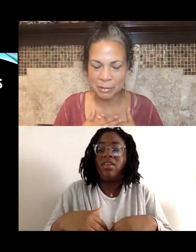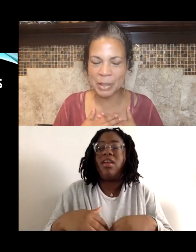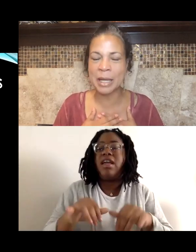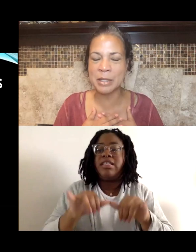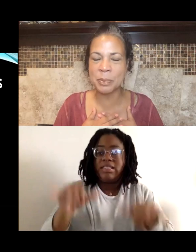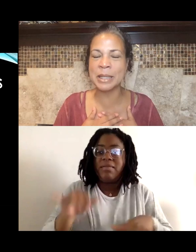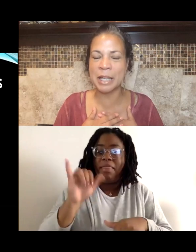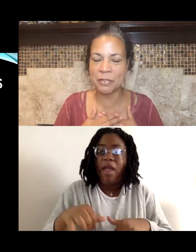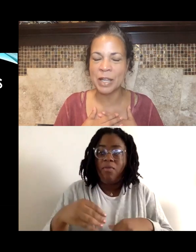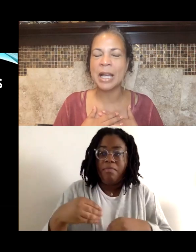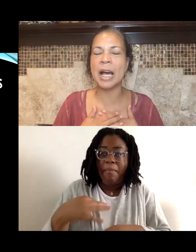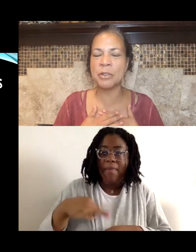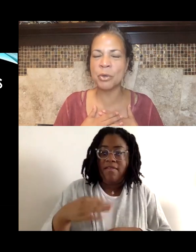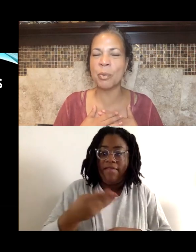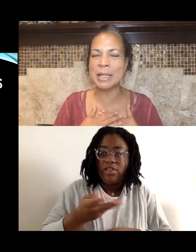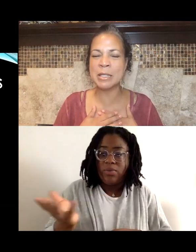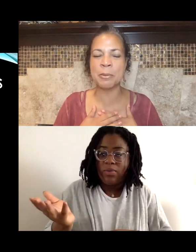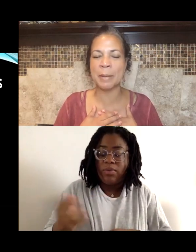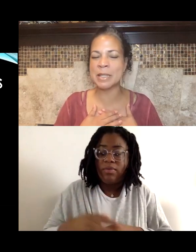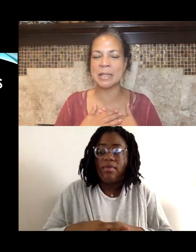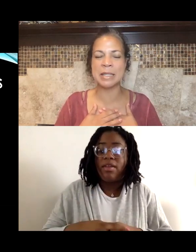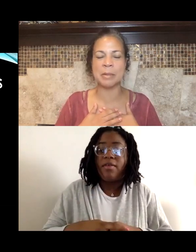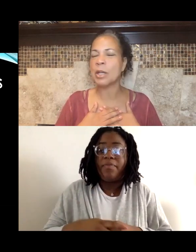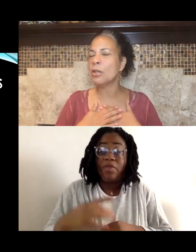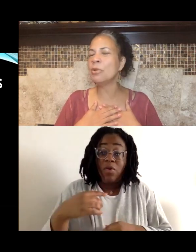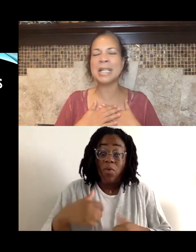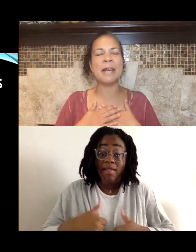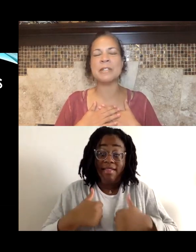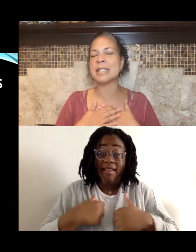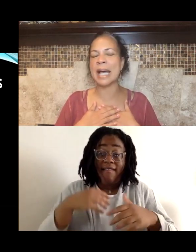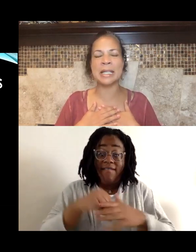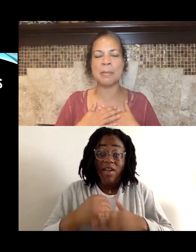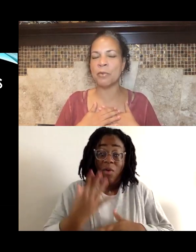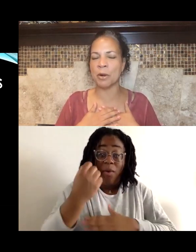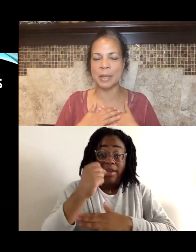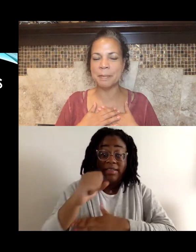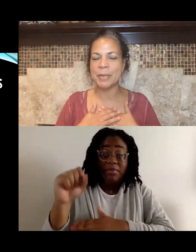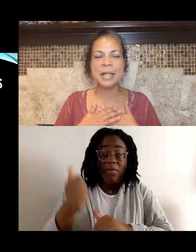because we live under a white supremacist system. You didn't have to sign up for it.